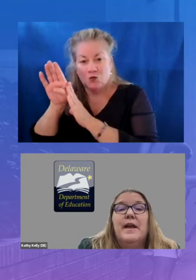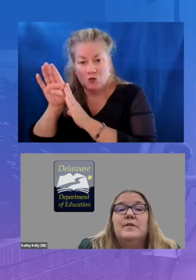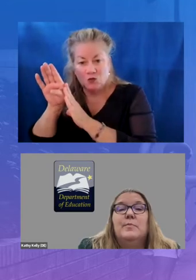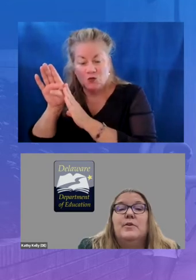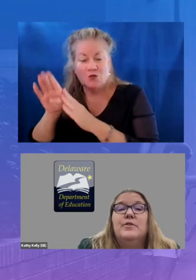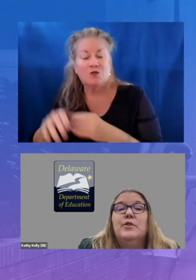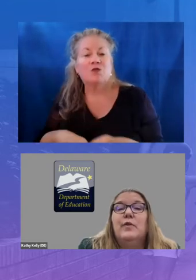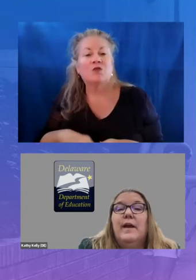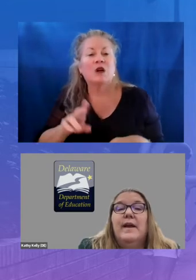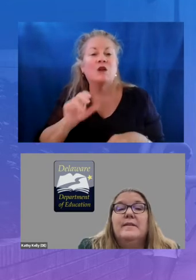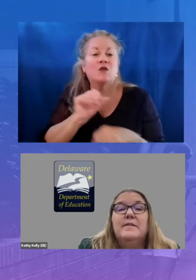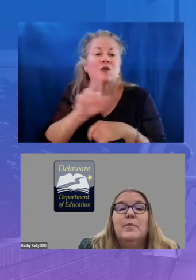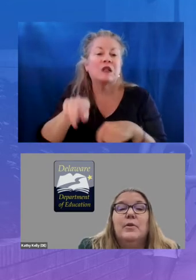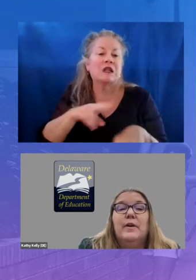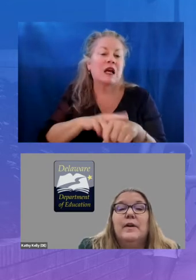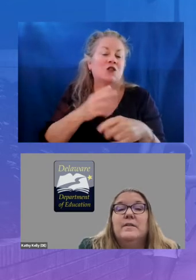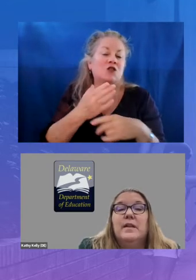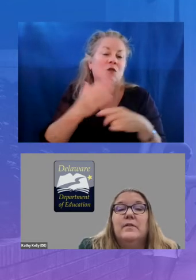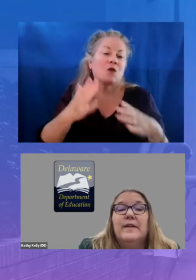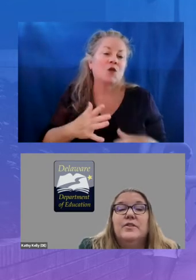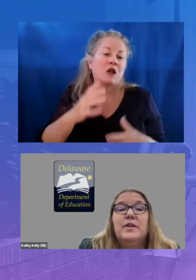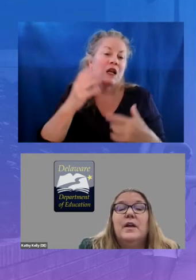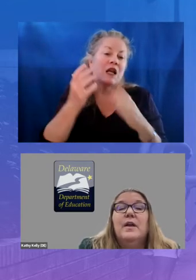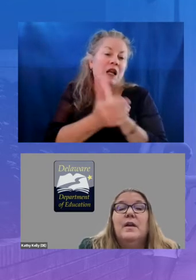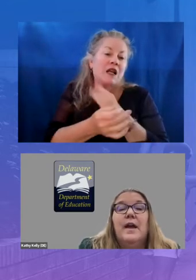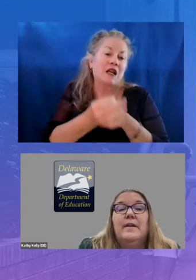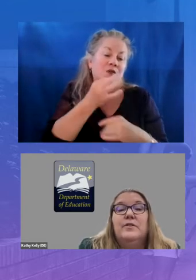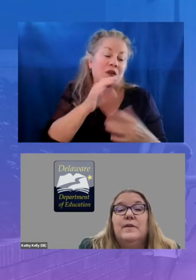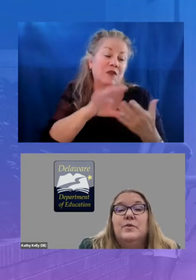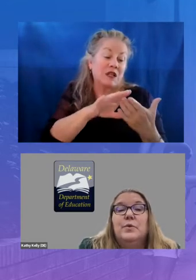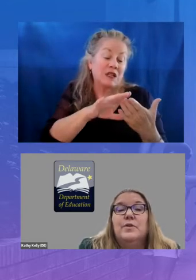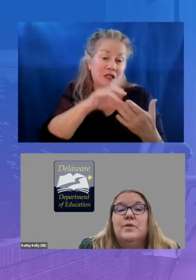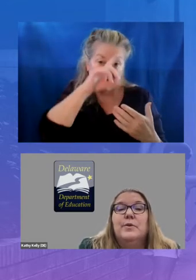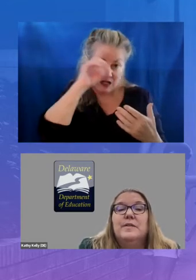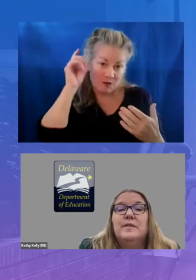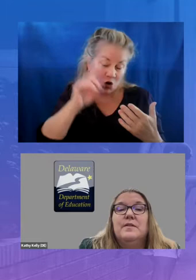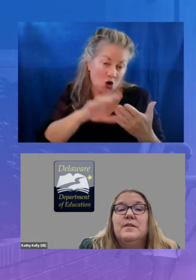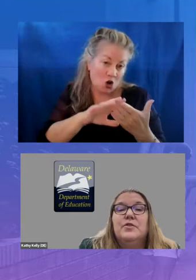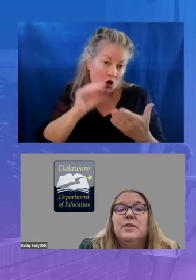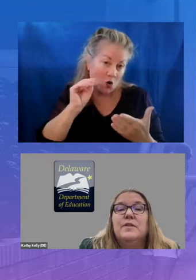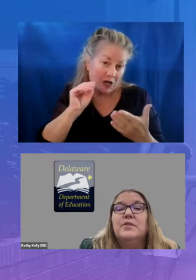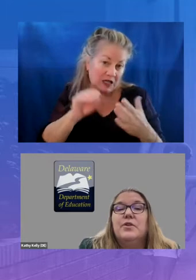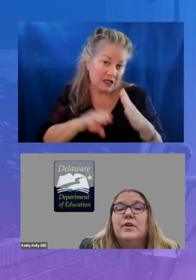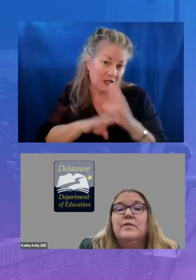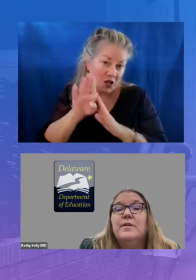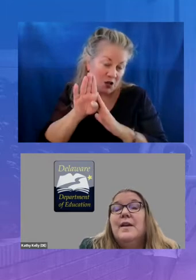experts to create a summer learning acceleration guidance resource to assist districts and charters